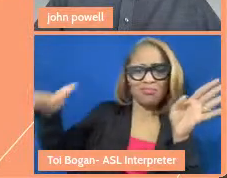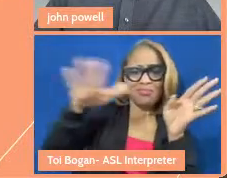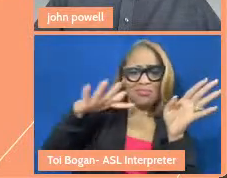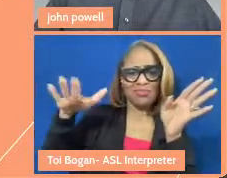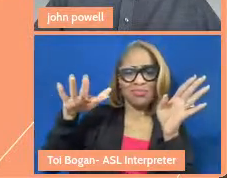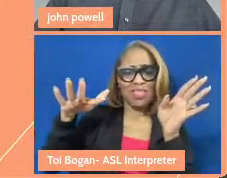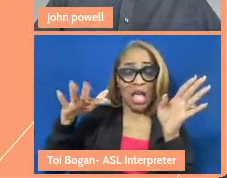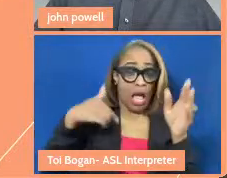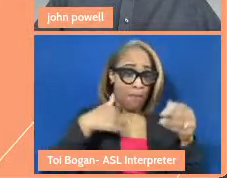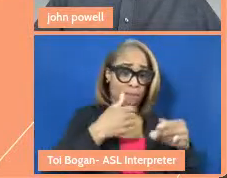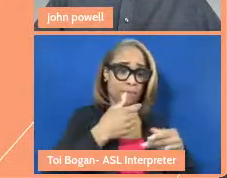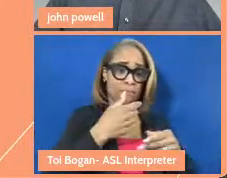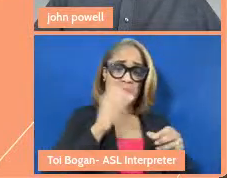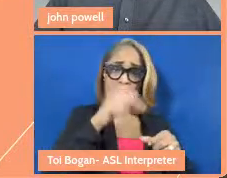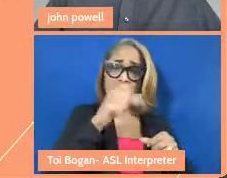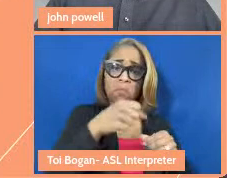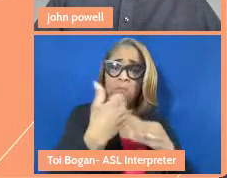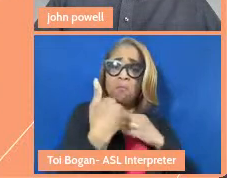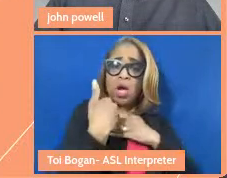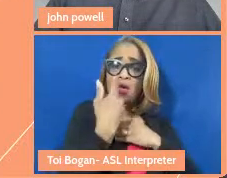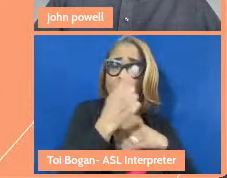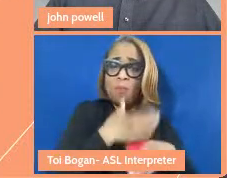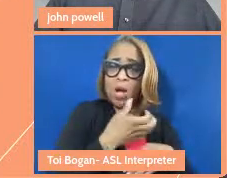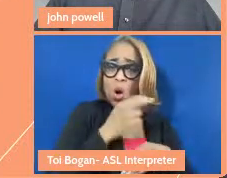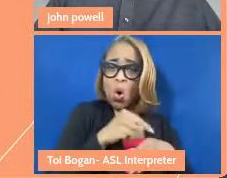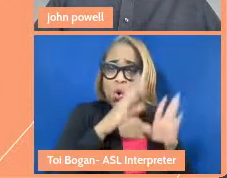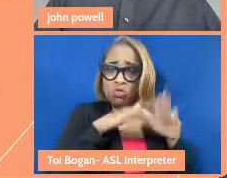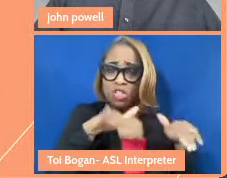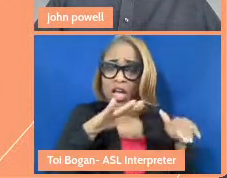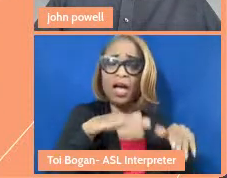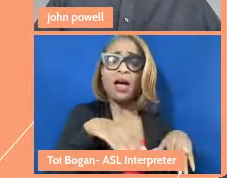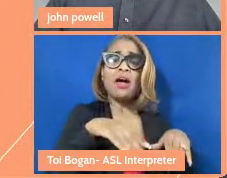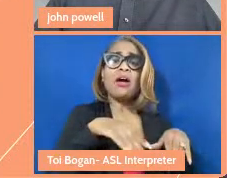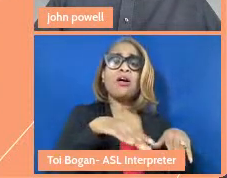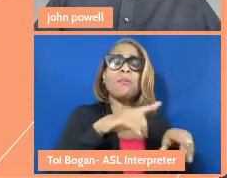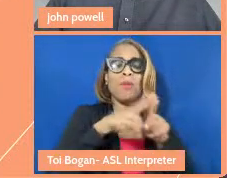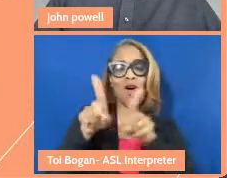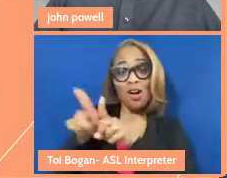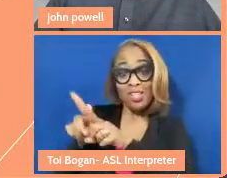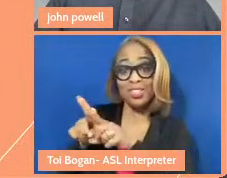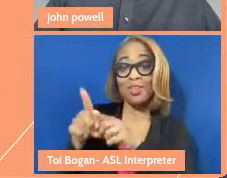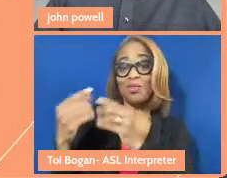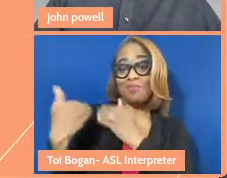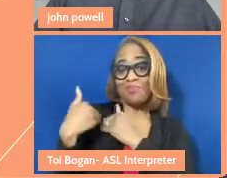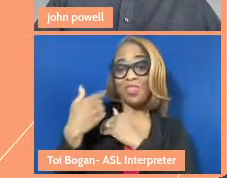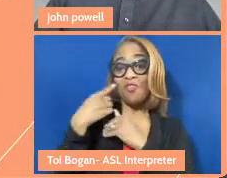responsible for their own child or children, they were responsible for their children's peers and